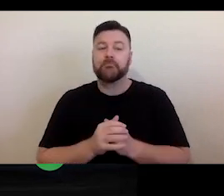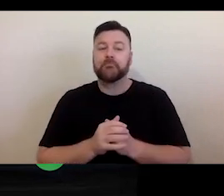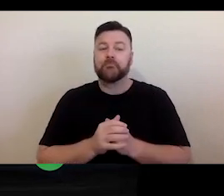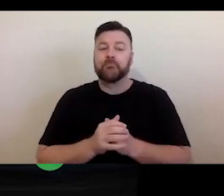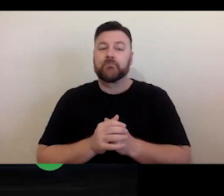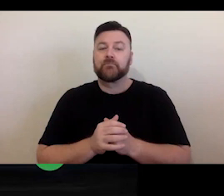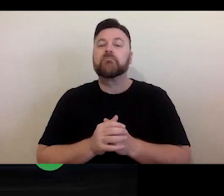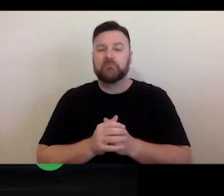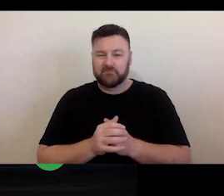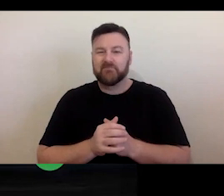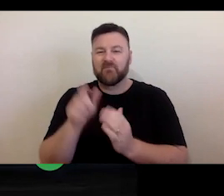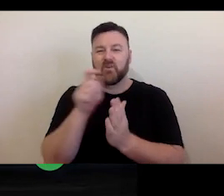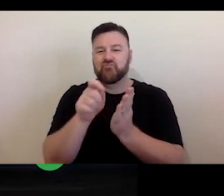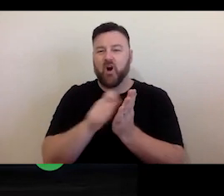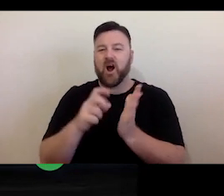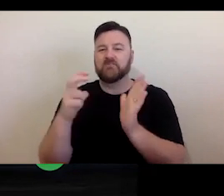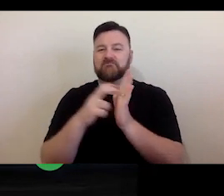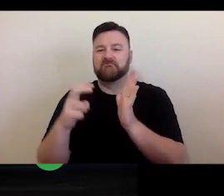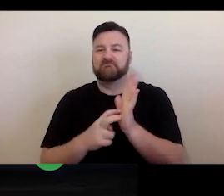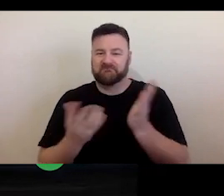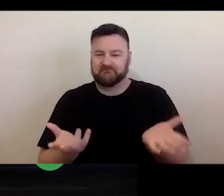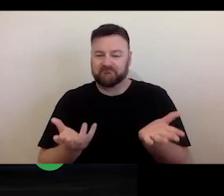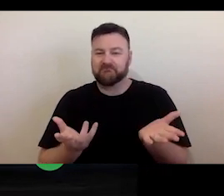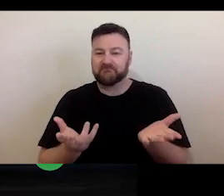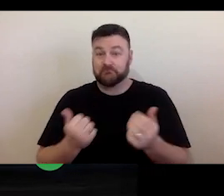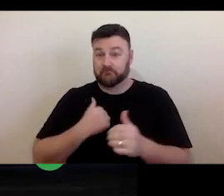writing. I certainly know from my experience that the Australian arts